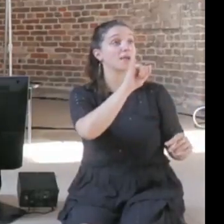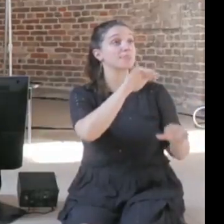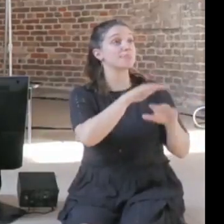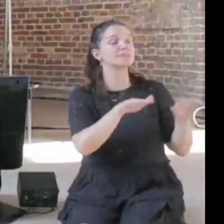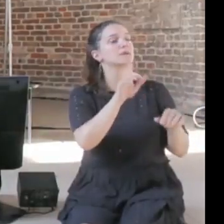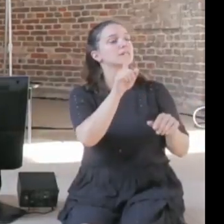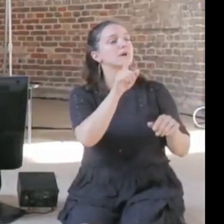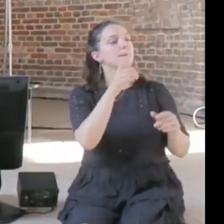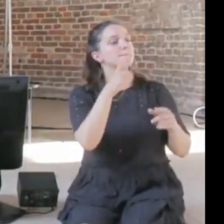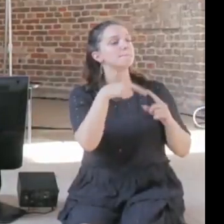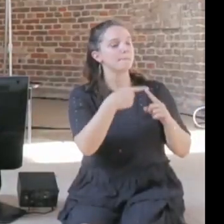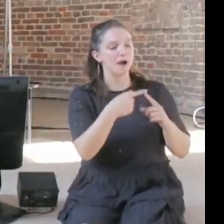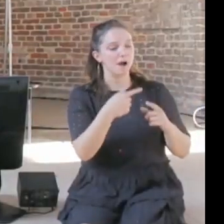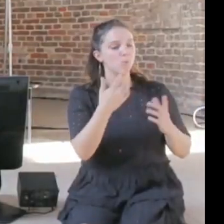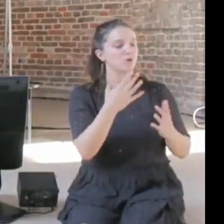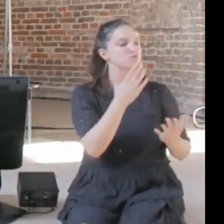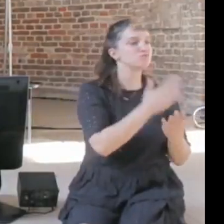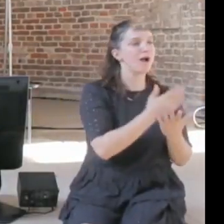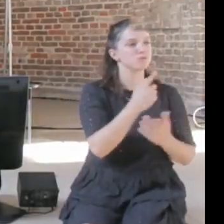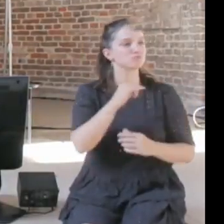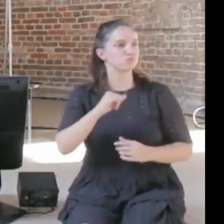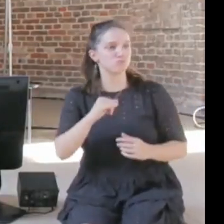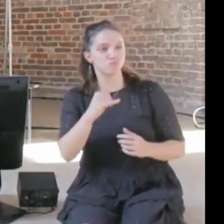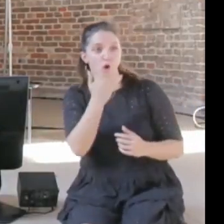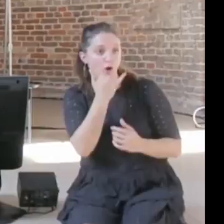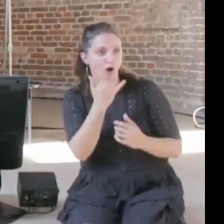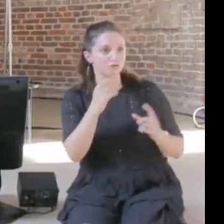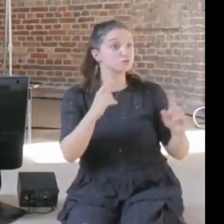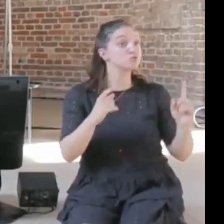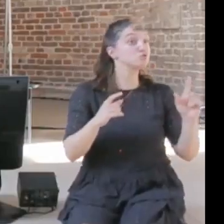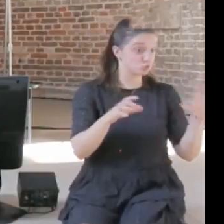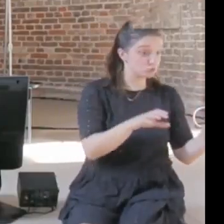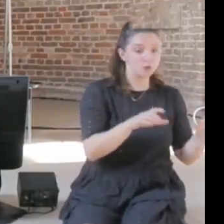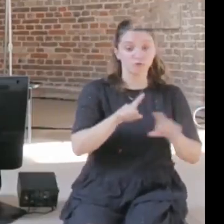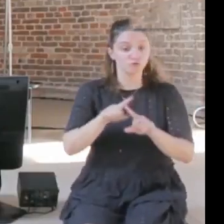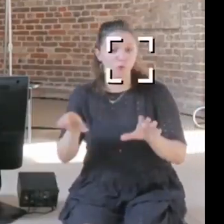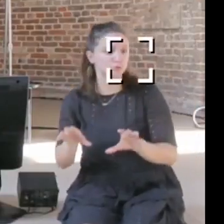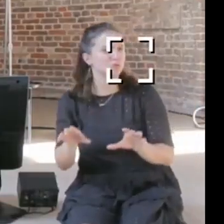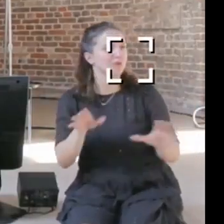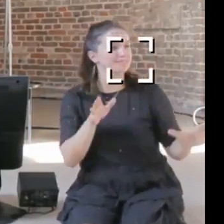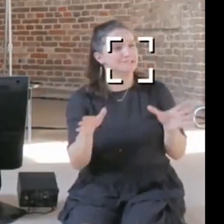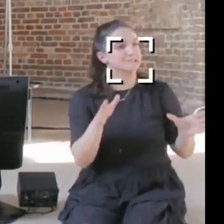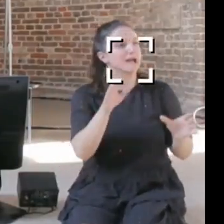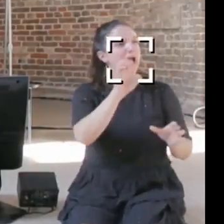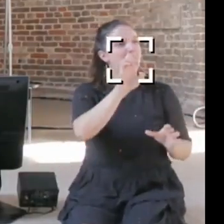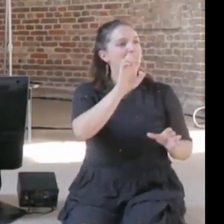curious, why that framing, where did that come from, how is that different from what other people are doing?